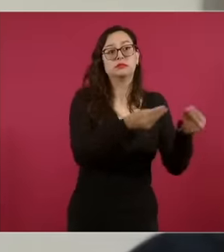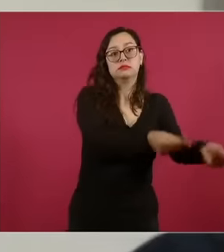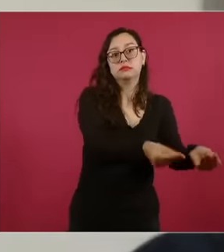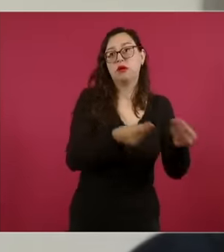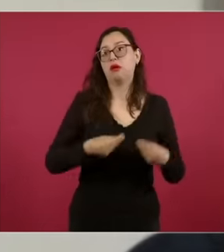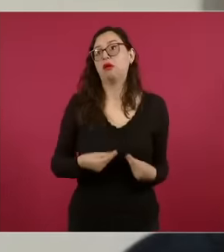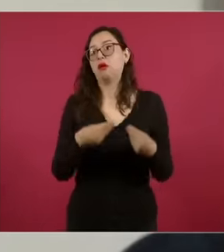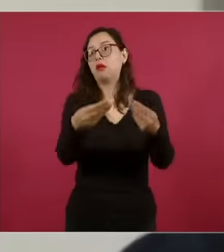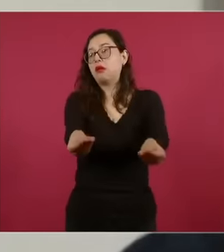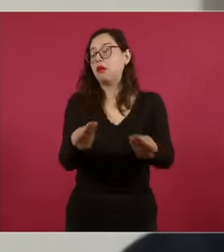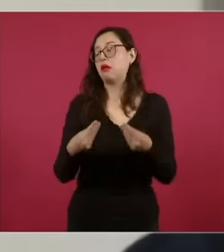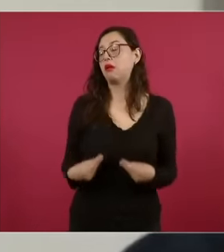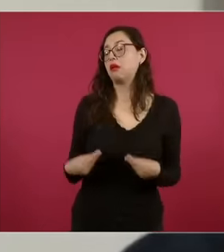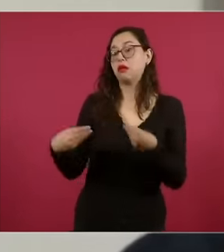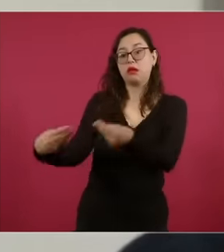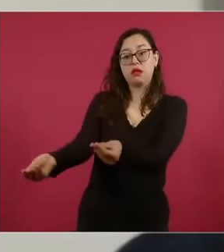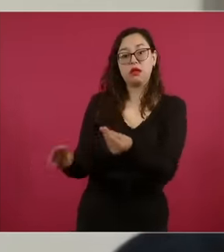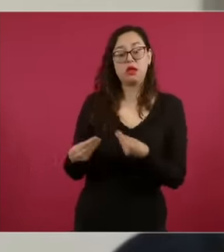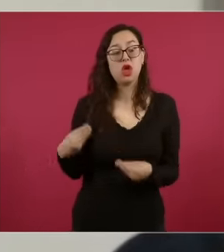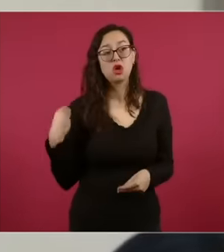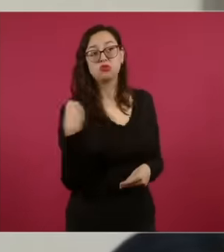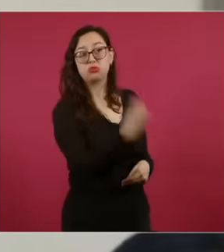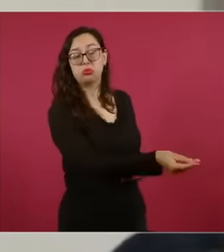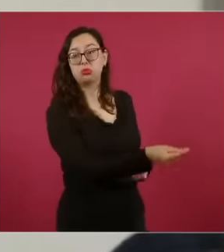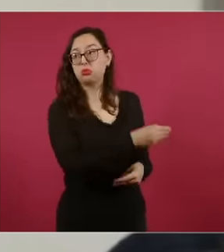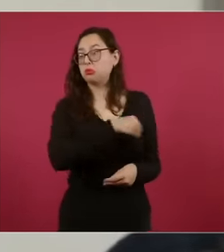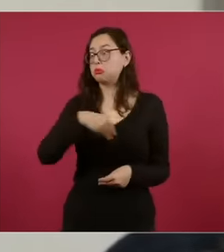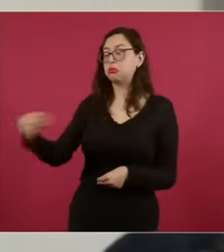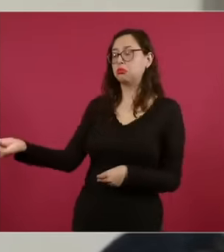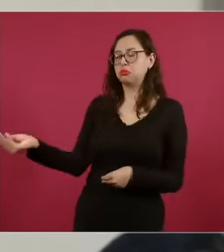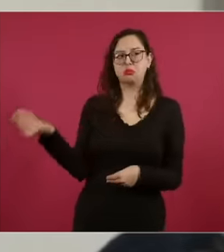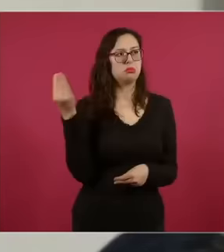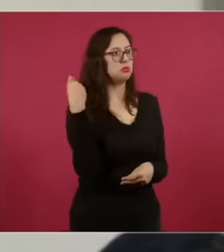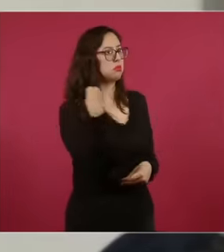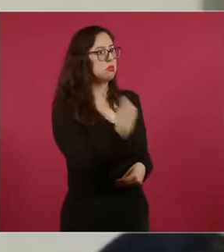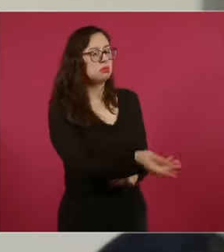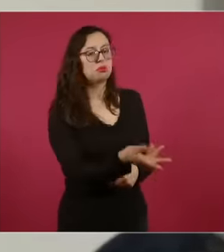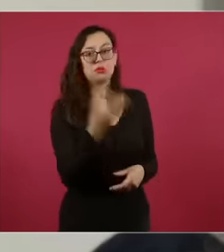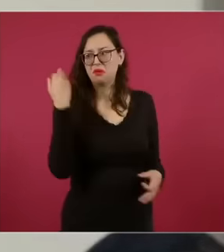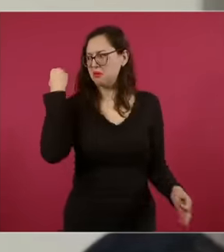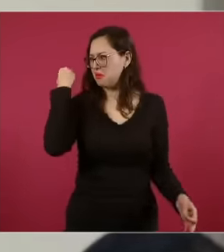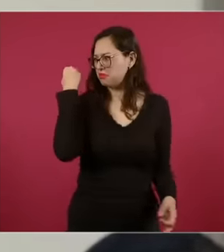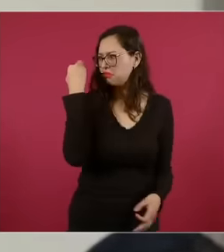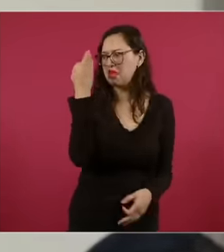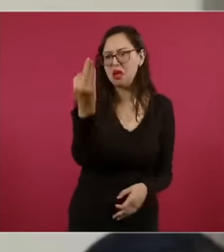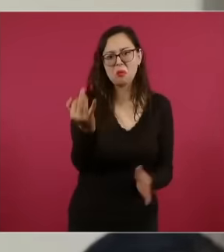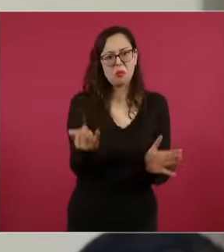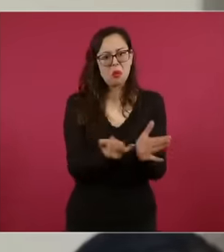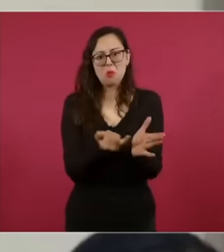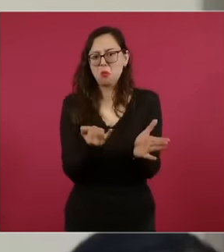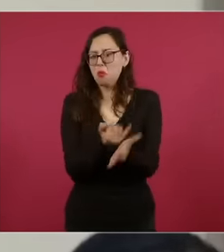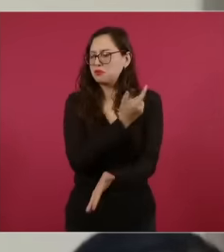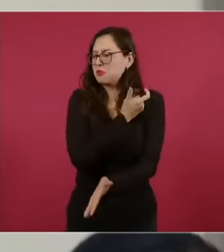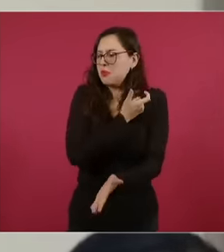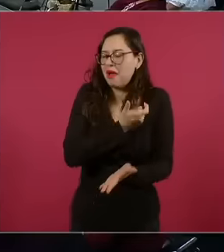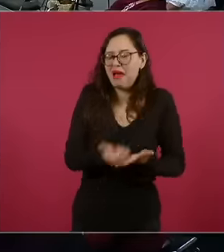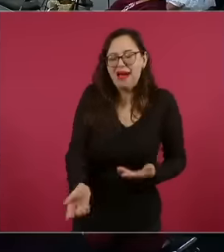delaying the payment of taxes. Hey, President, you see that in the remaining days of your administration,